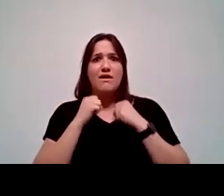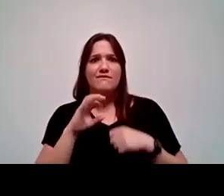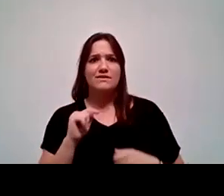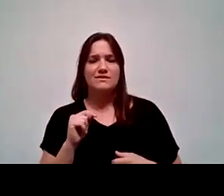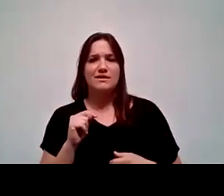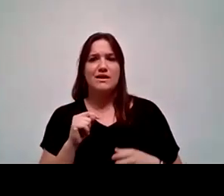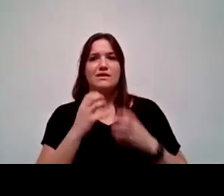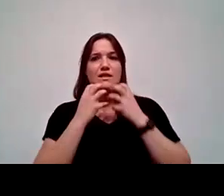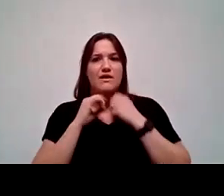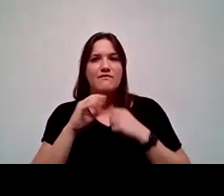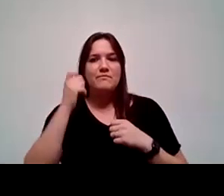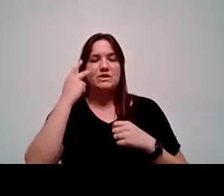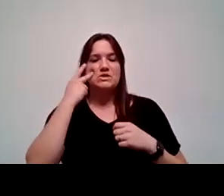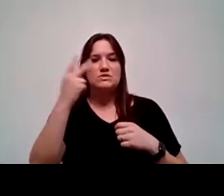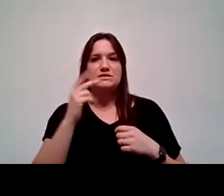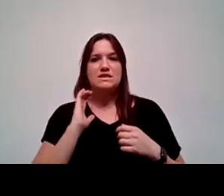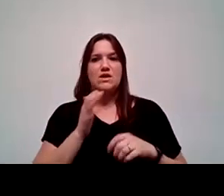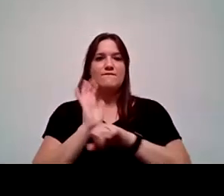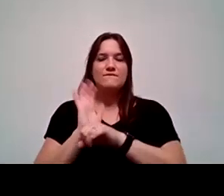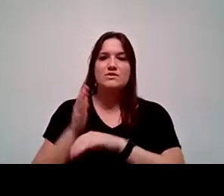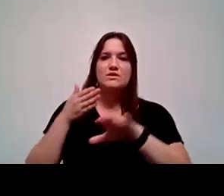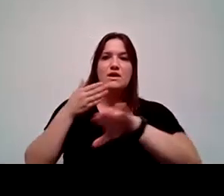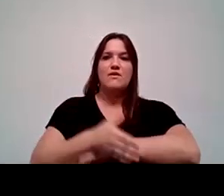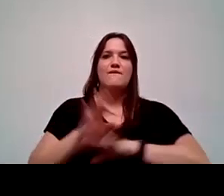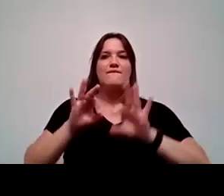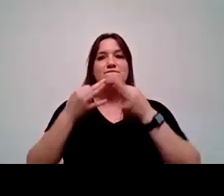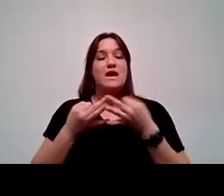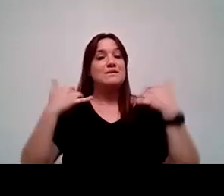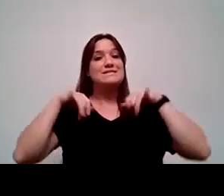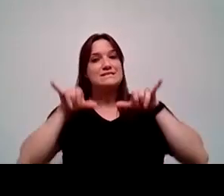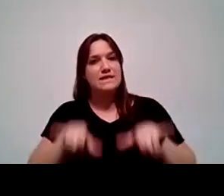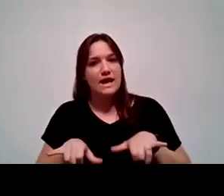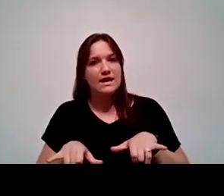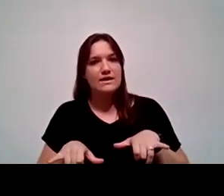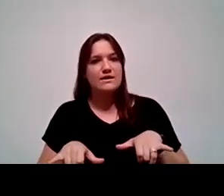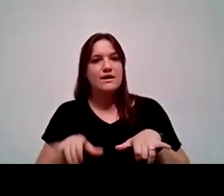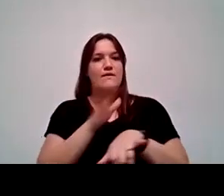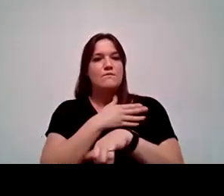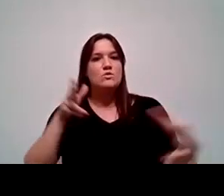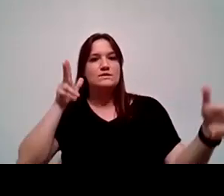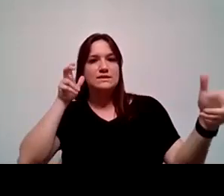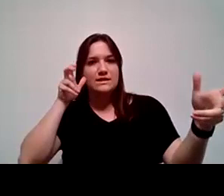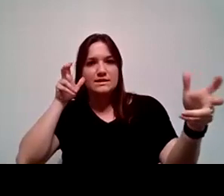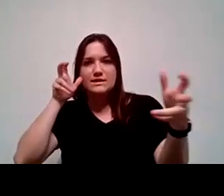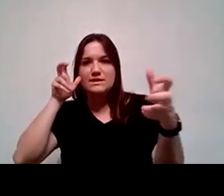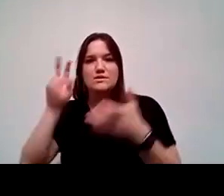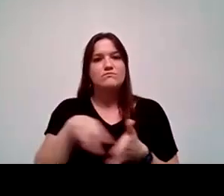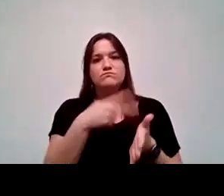because you could see in our videos after the fact, families stick around and listen to the mariachi music and are dancing with their family members